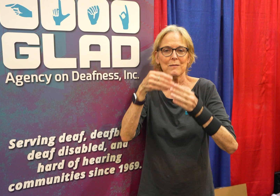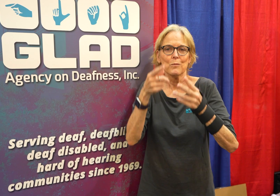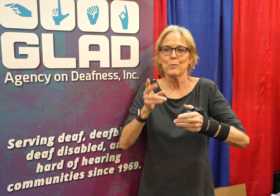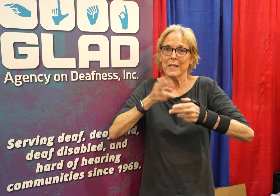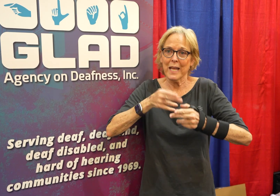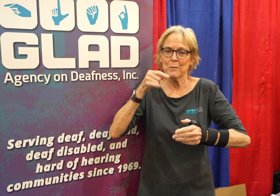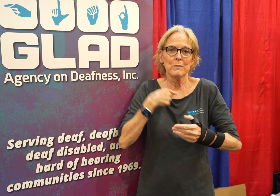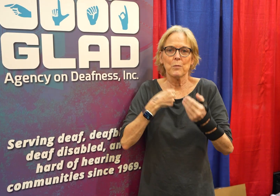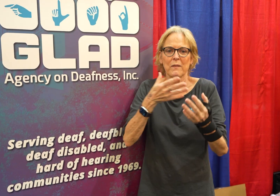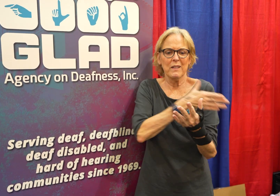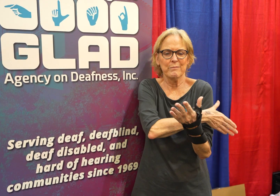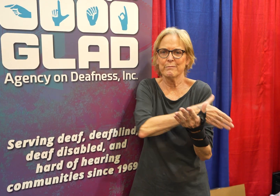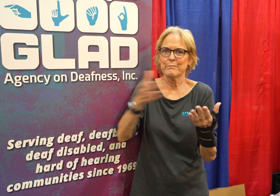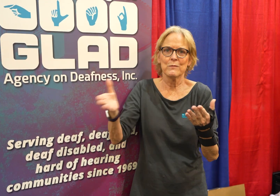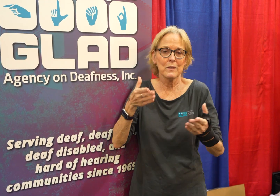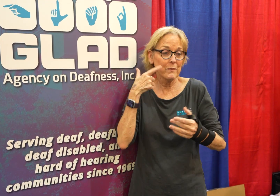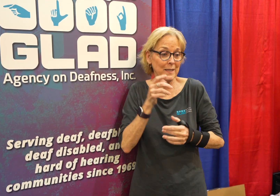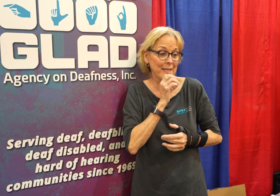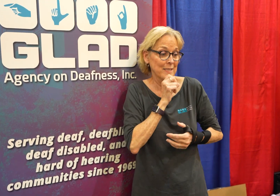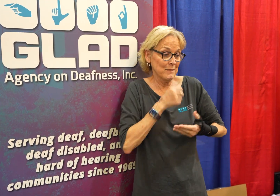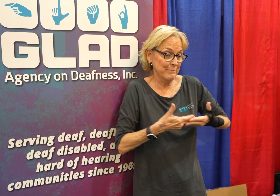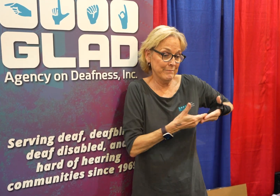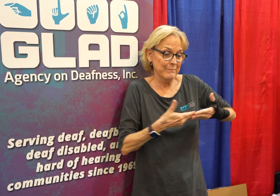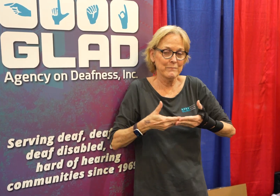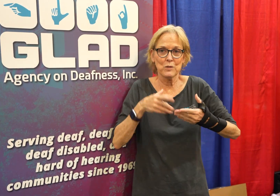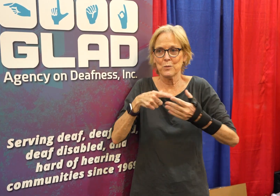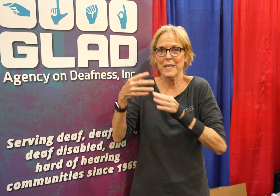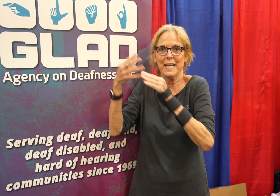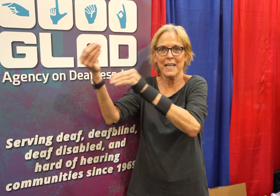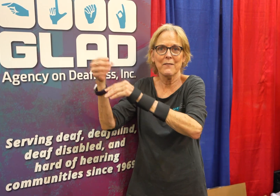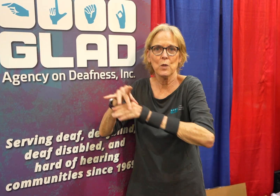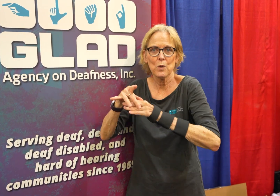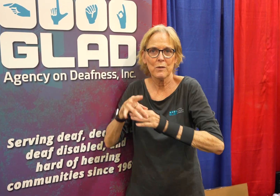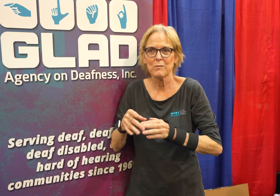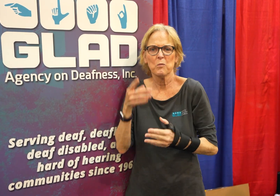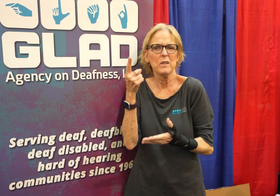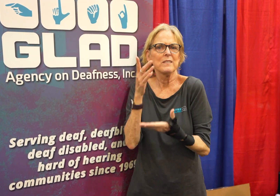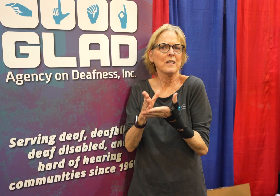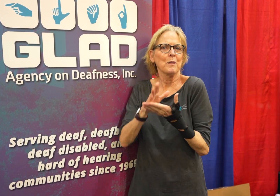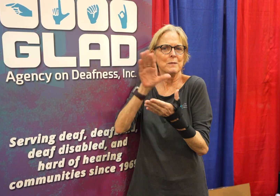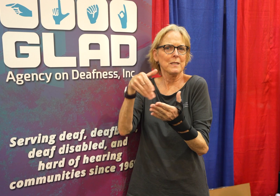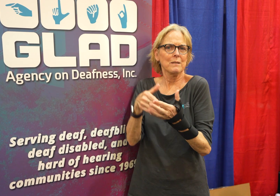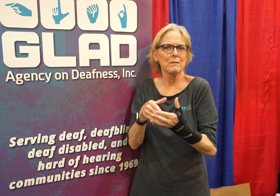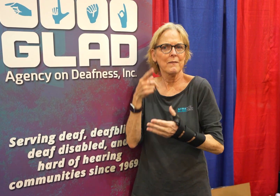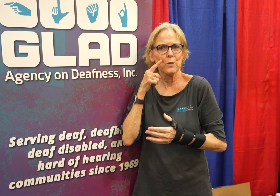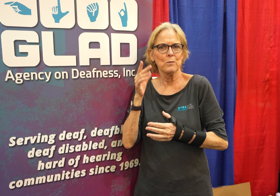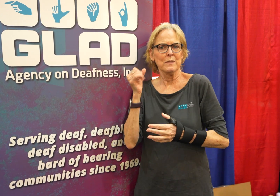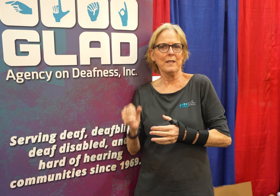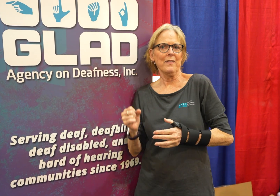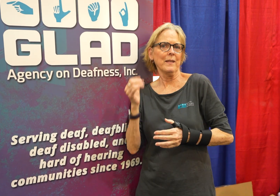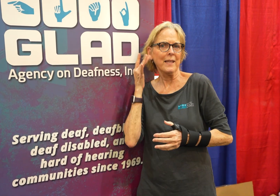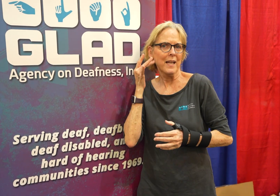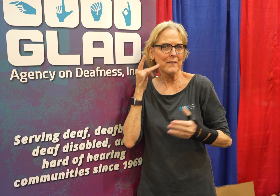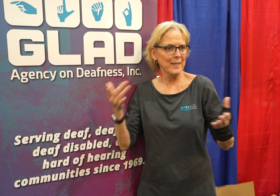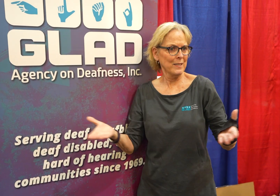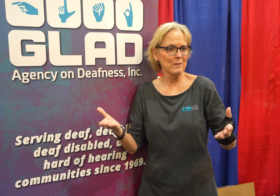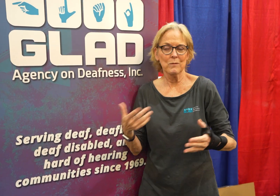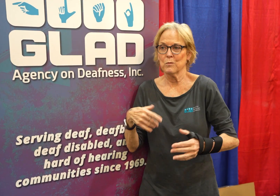You name it, we provide a wide range of services from infancy until you leave this earth. We're a one stop shop for those here in Southern California,